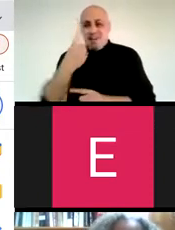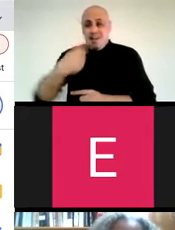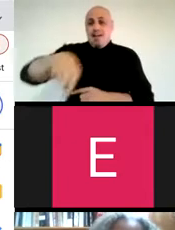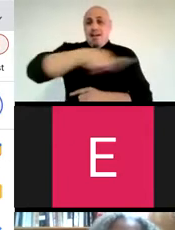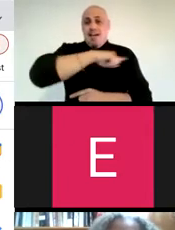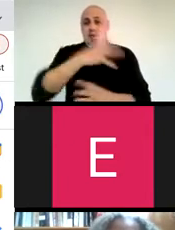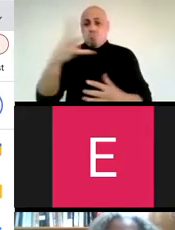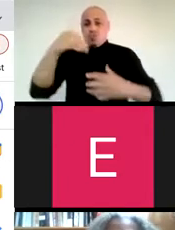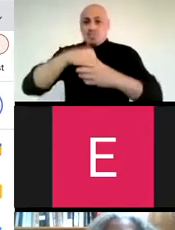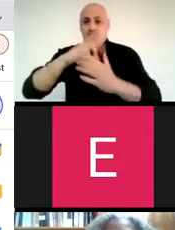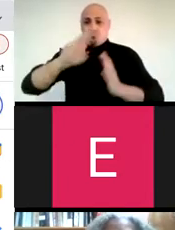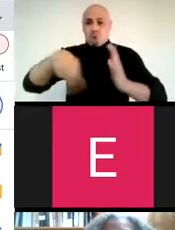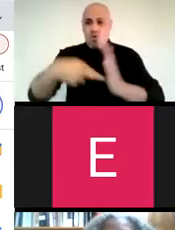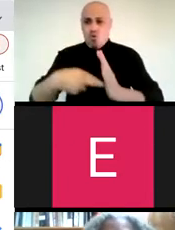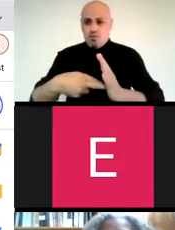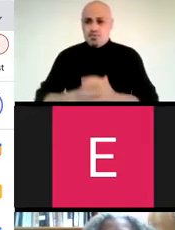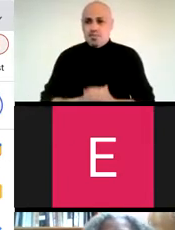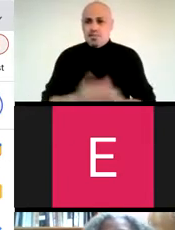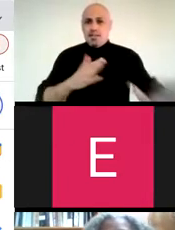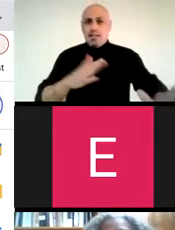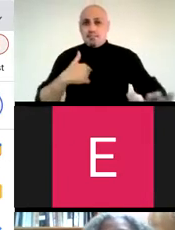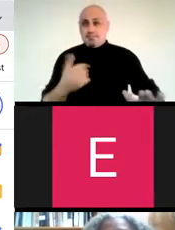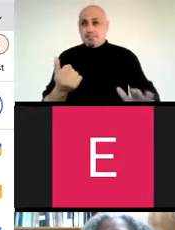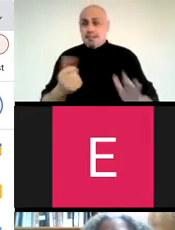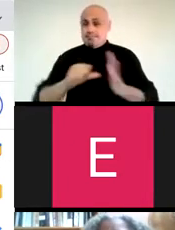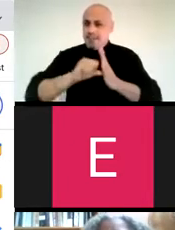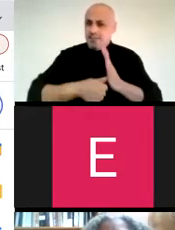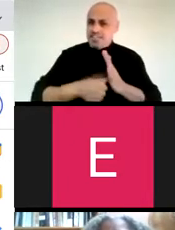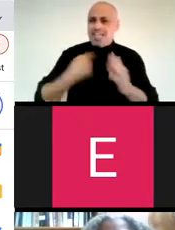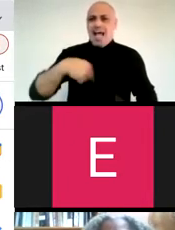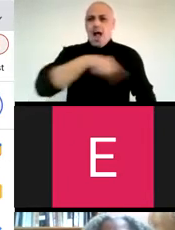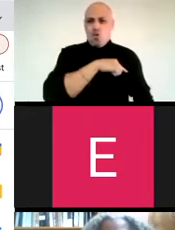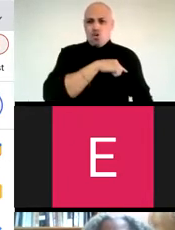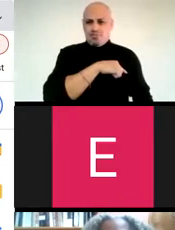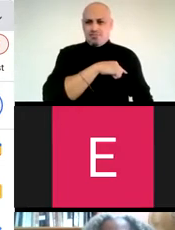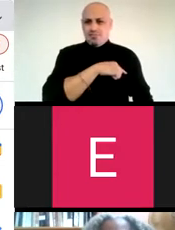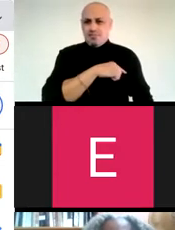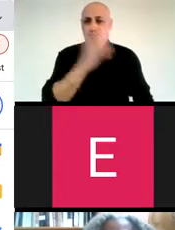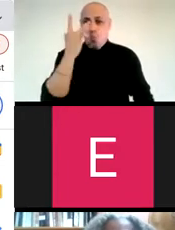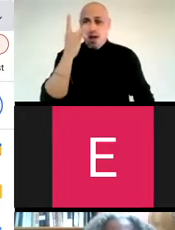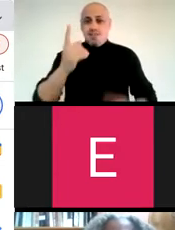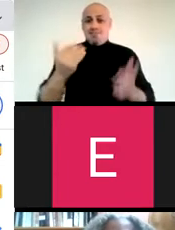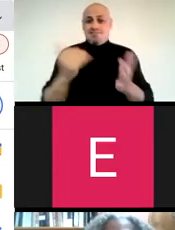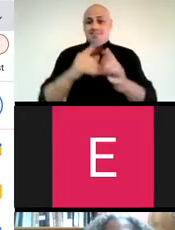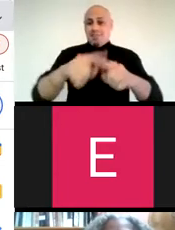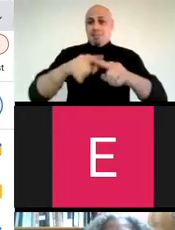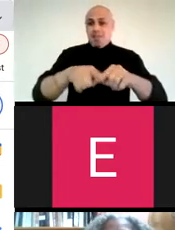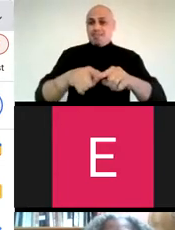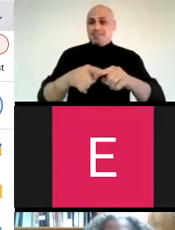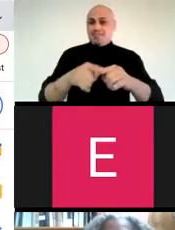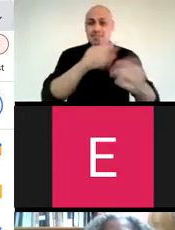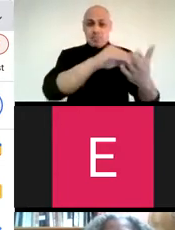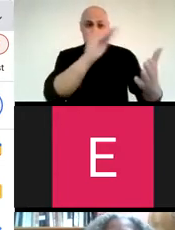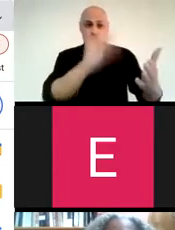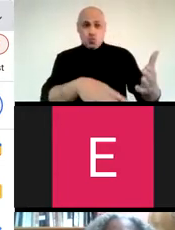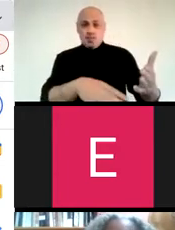and an understanding of our participatory roles in it. And, I underscore "our" again because it depends